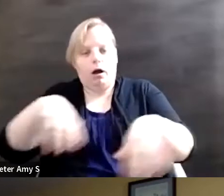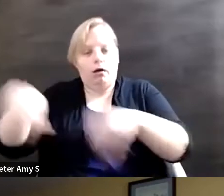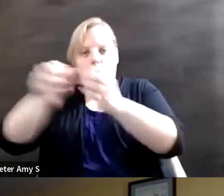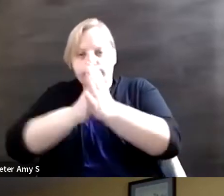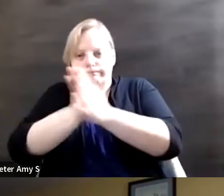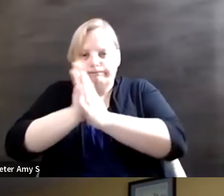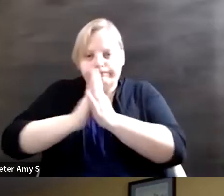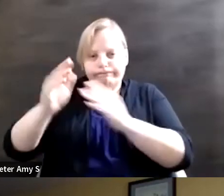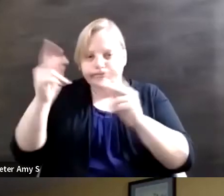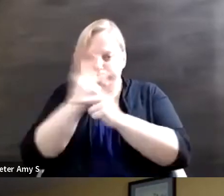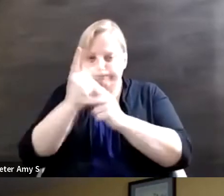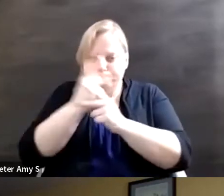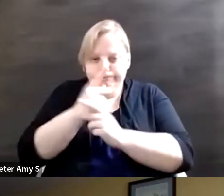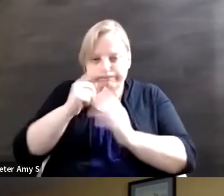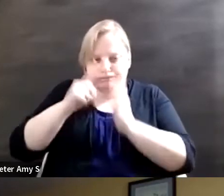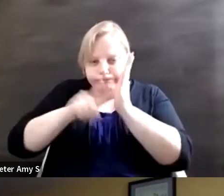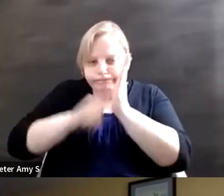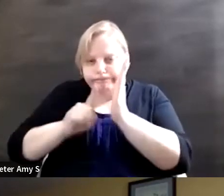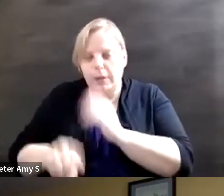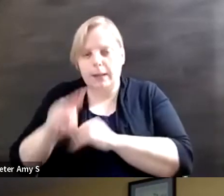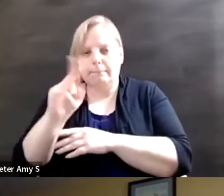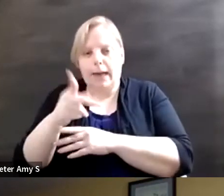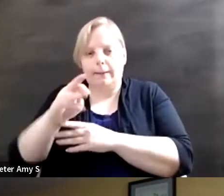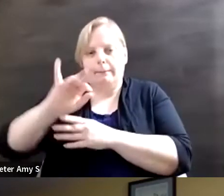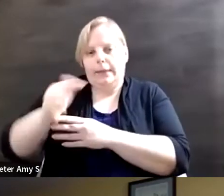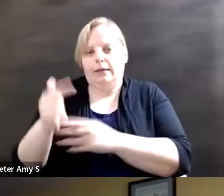and trying to figure out kids with disabilities and where they're in school and where they're not.